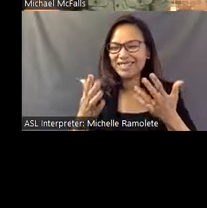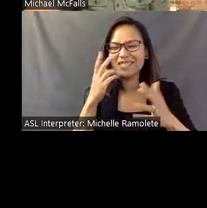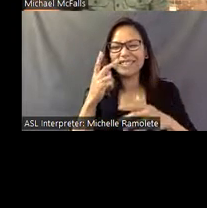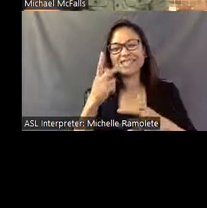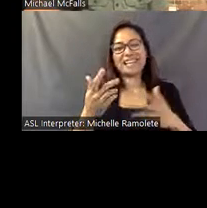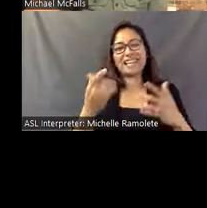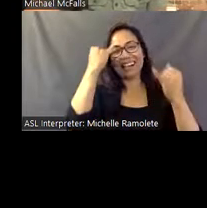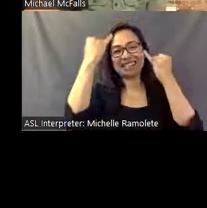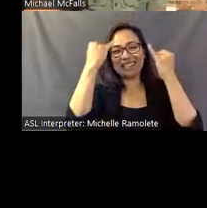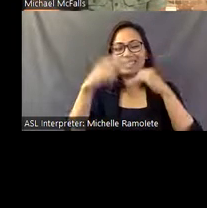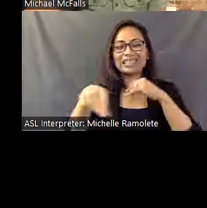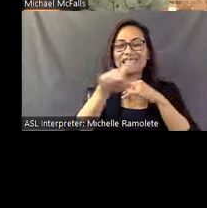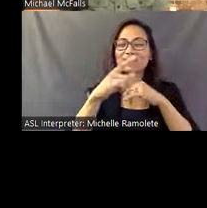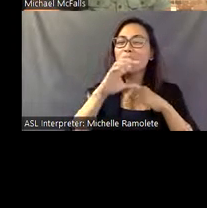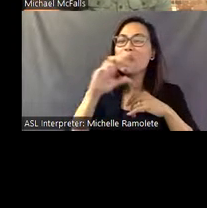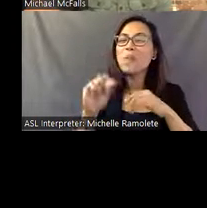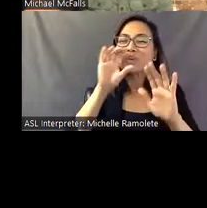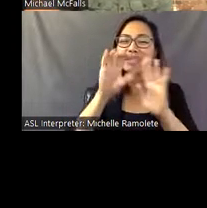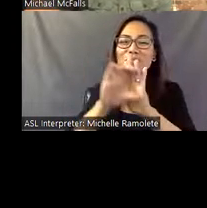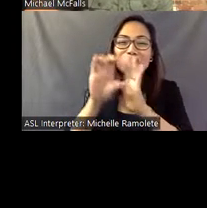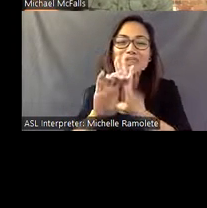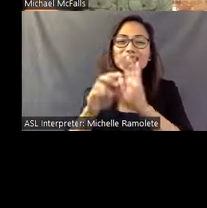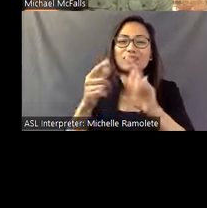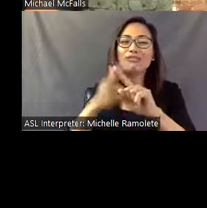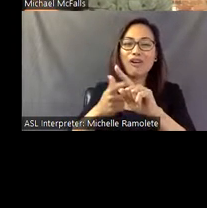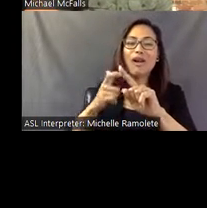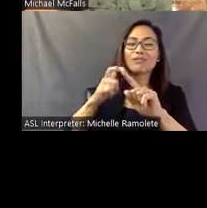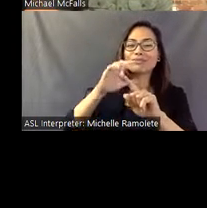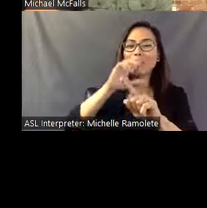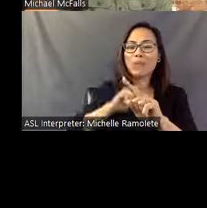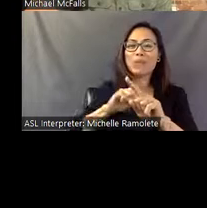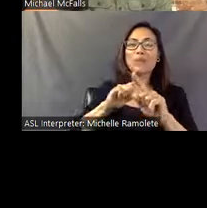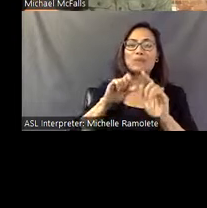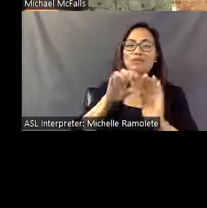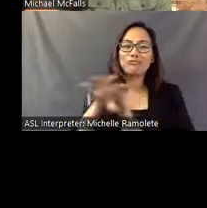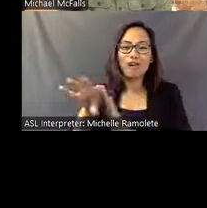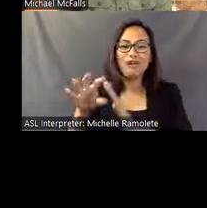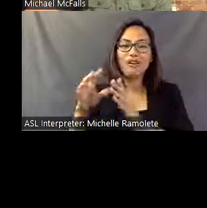there's a lot of old images from the archives of Eddie in this, in, on this video- so I'll